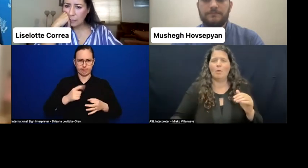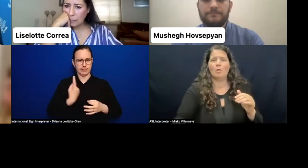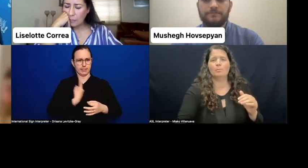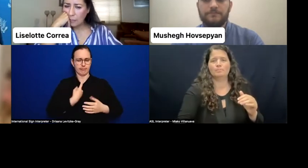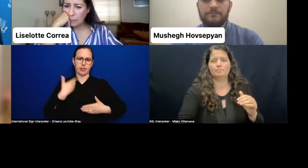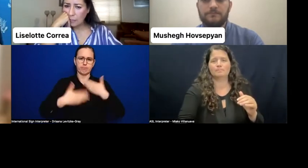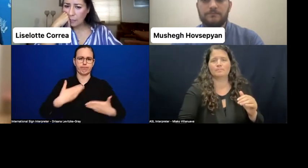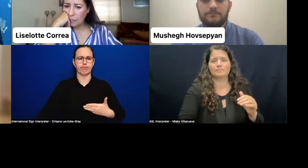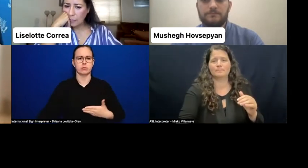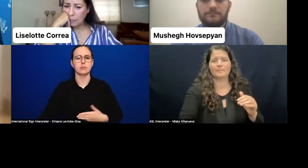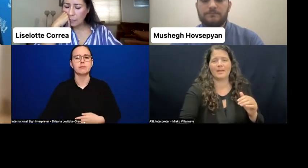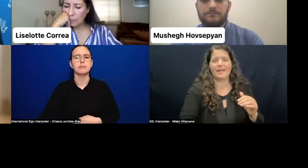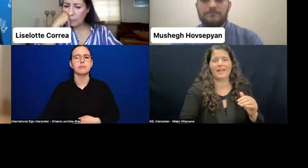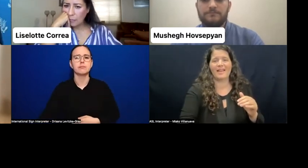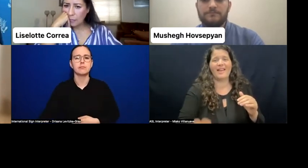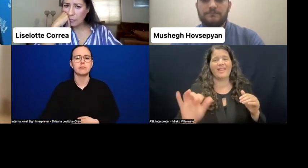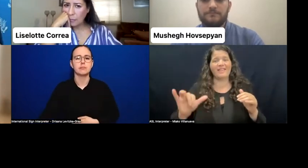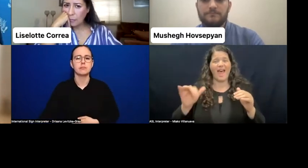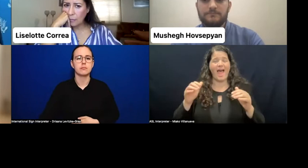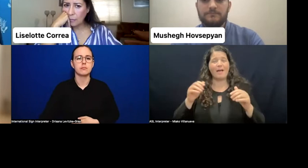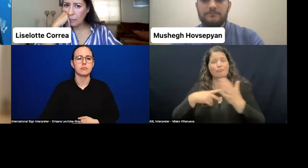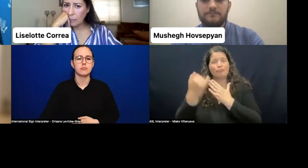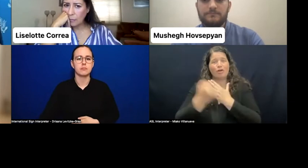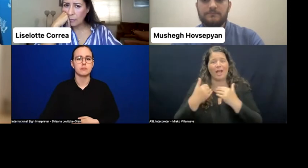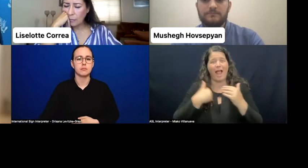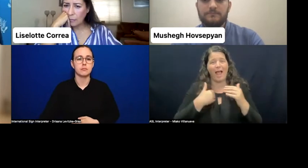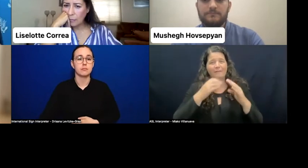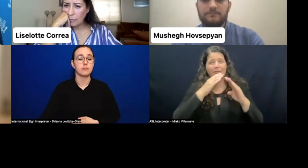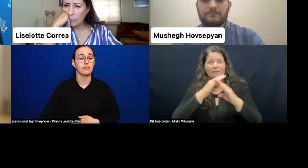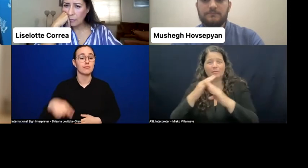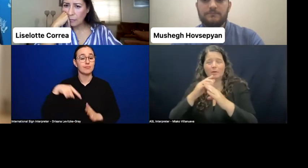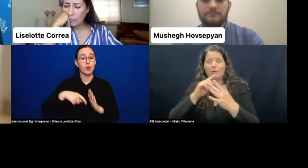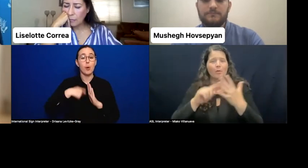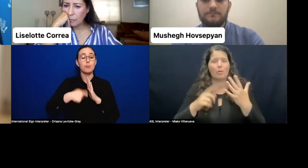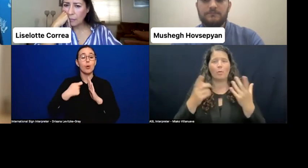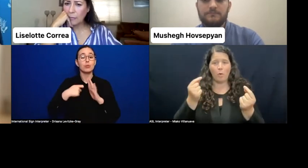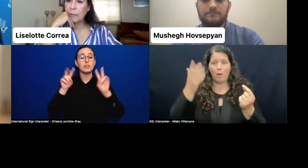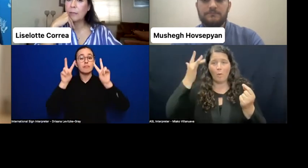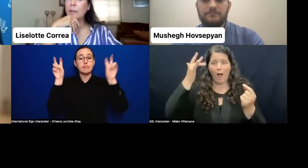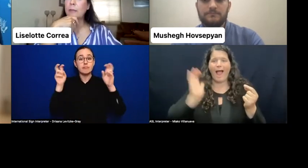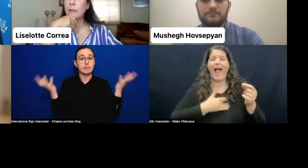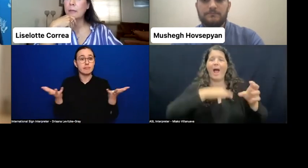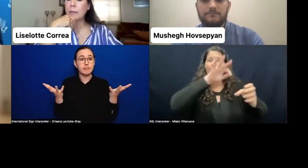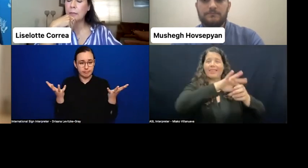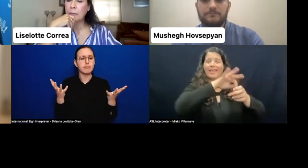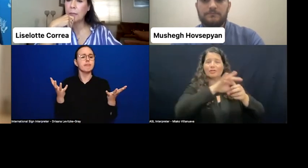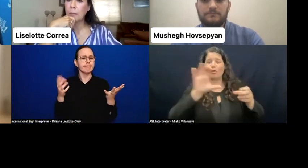that we are facing a lot of barriers. Even our electoral code was not disabled compliant, disability